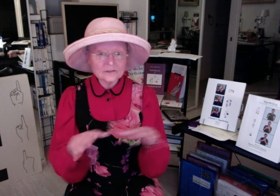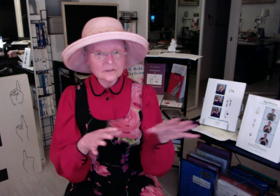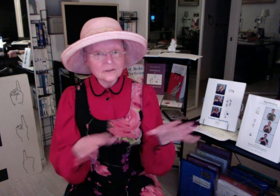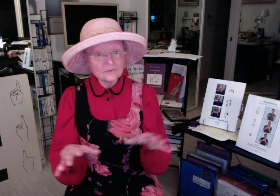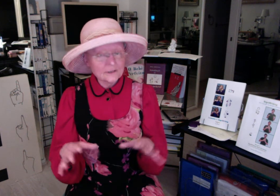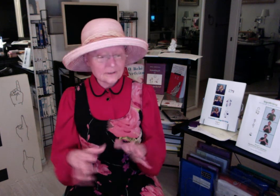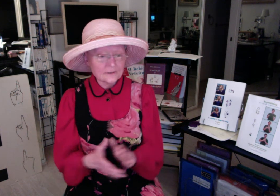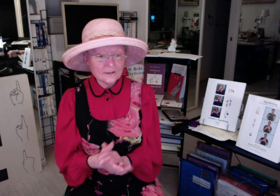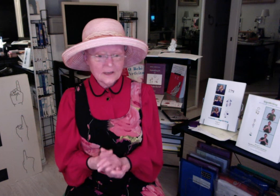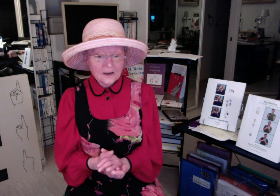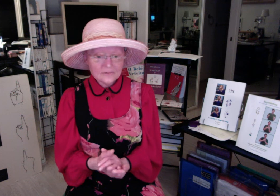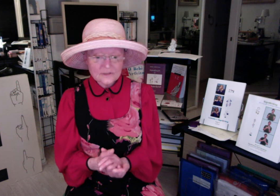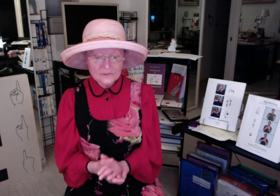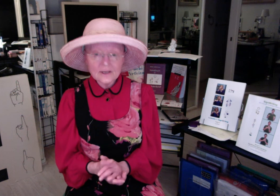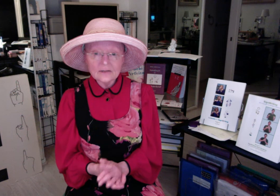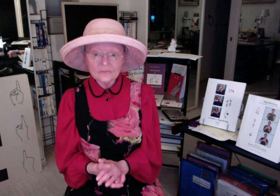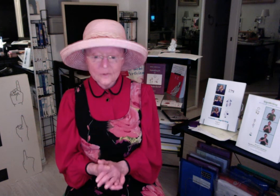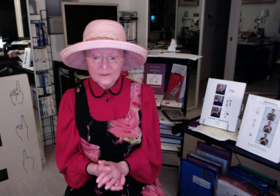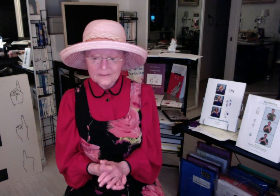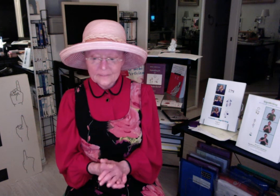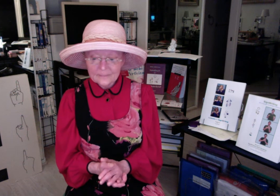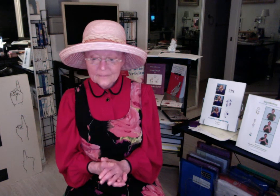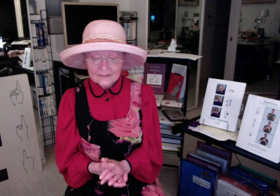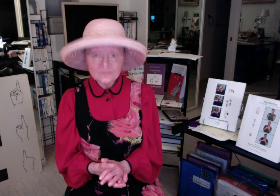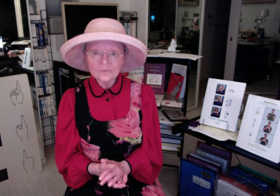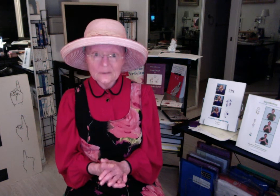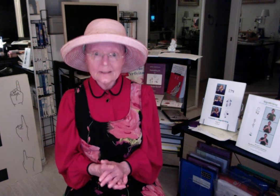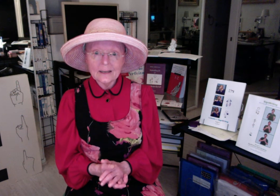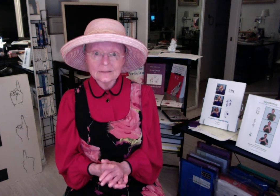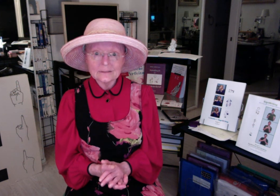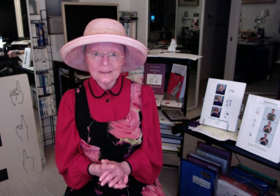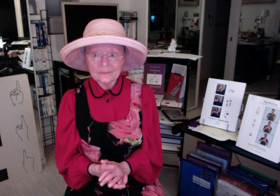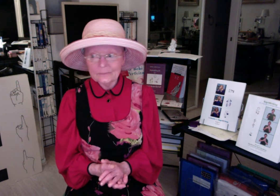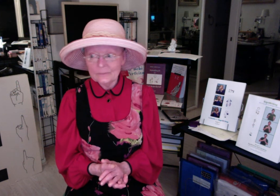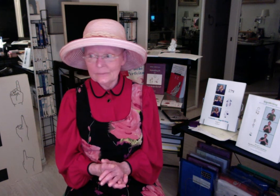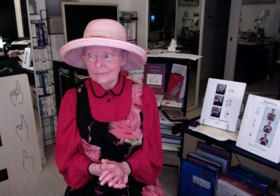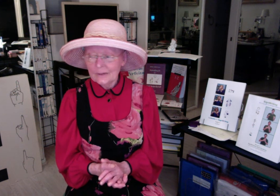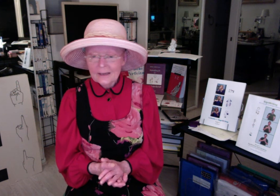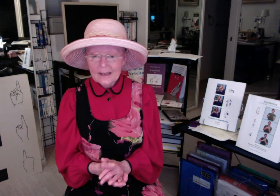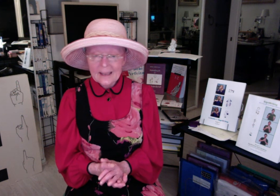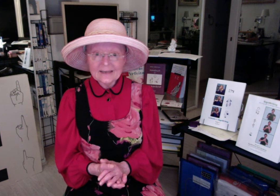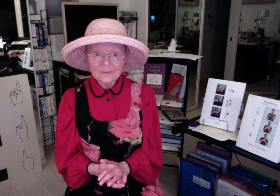a lovely area of Southern California. It's been really hot today, whoo. Anyway